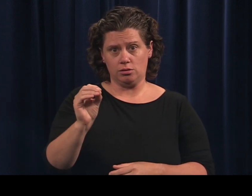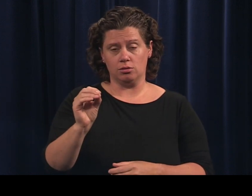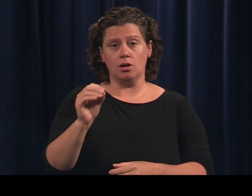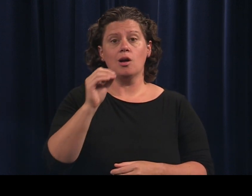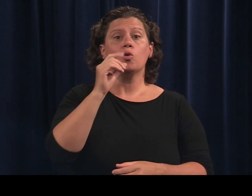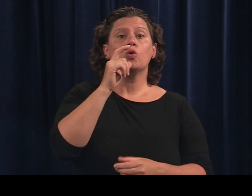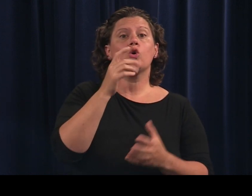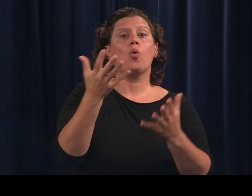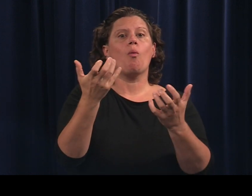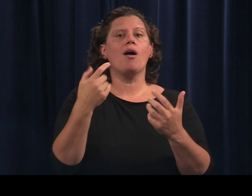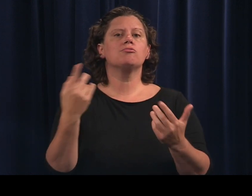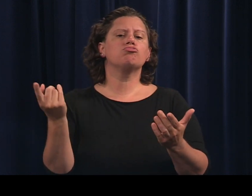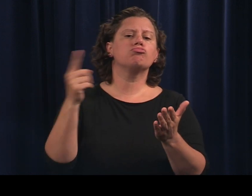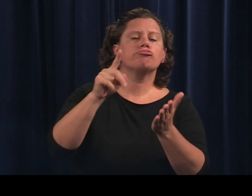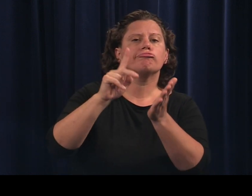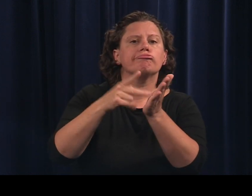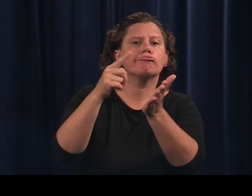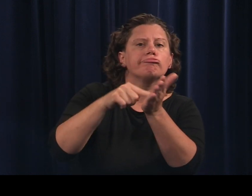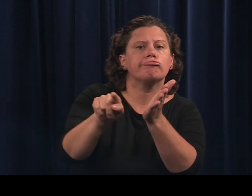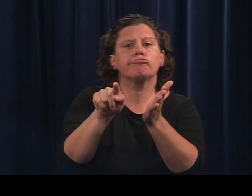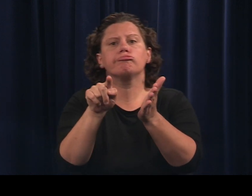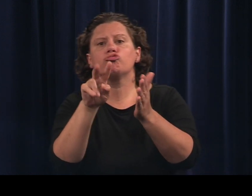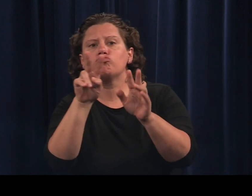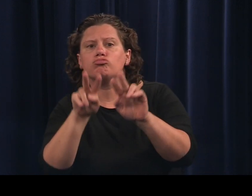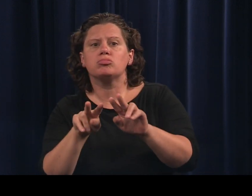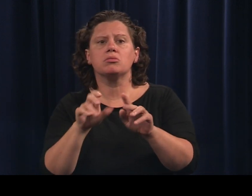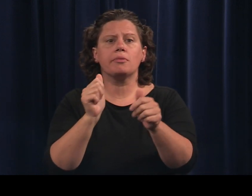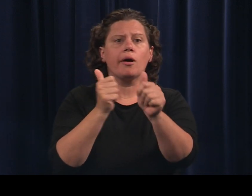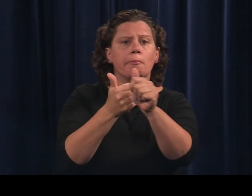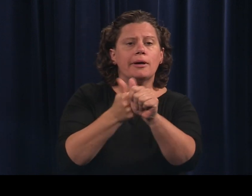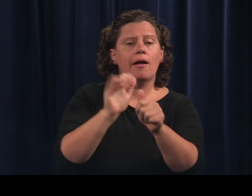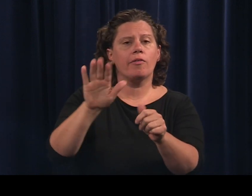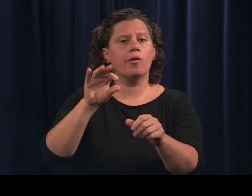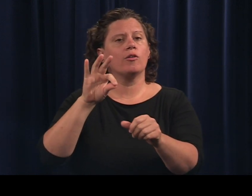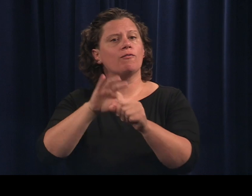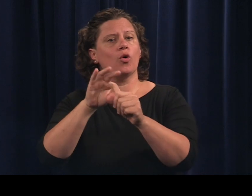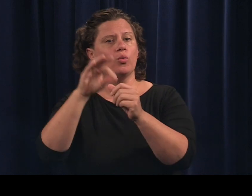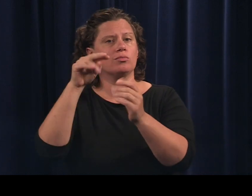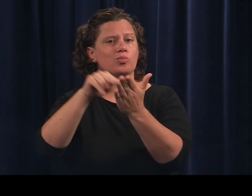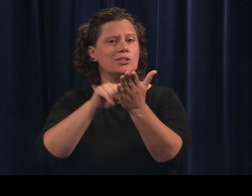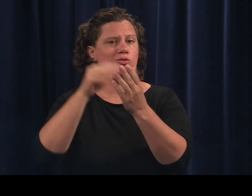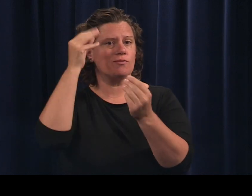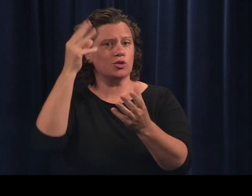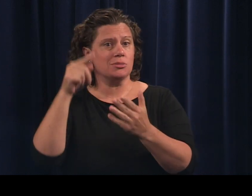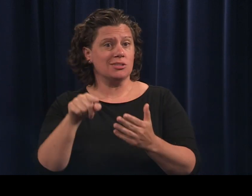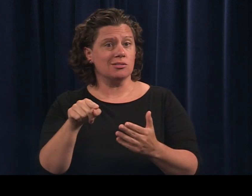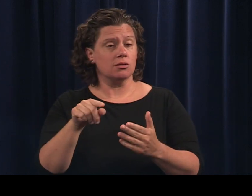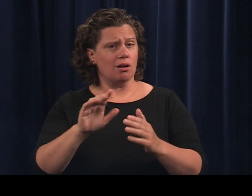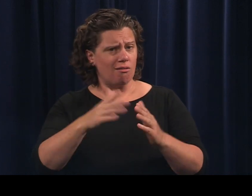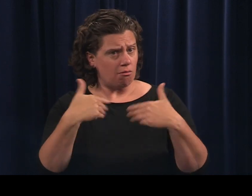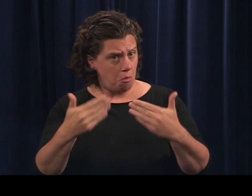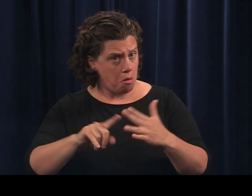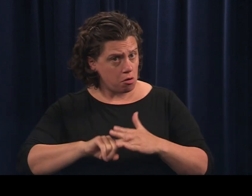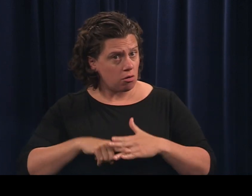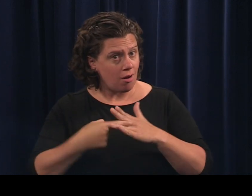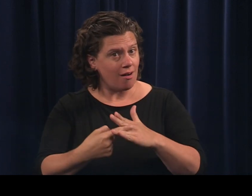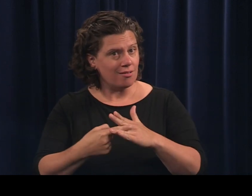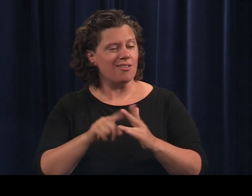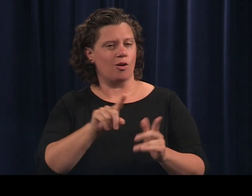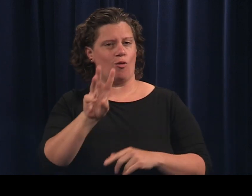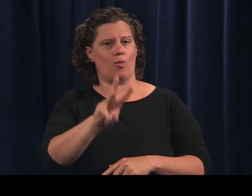vote in Oregon who want to check or update their voter registration.